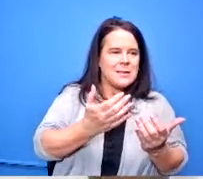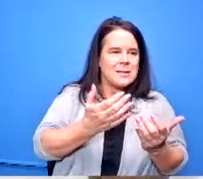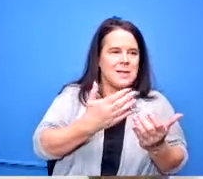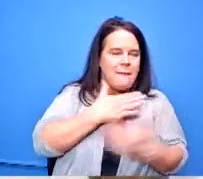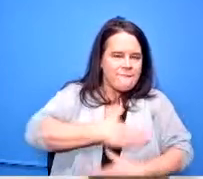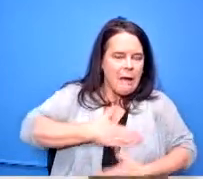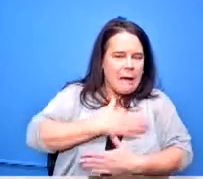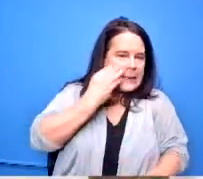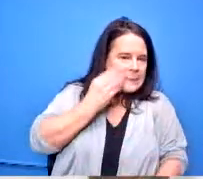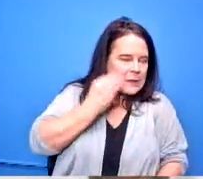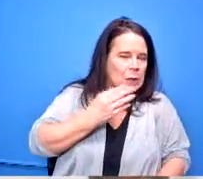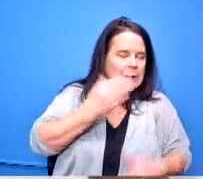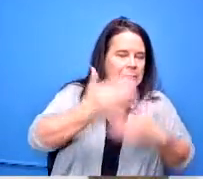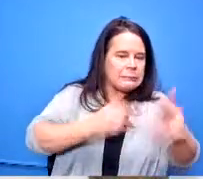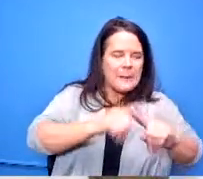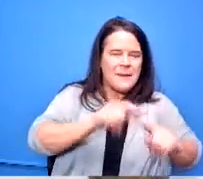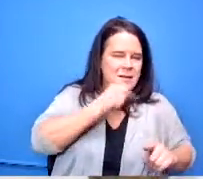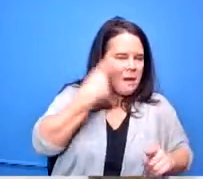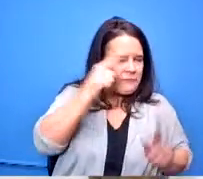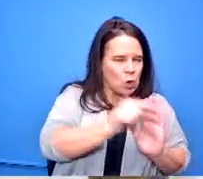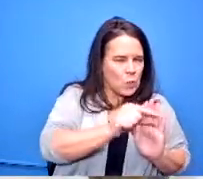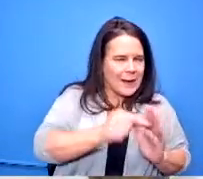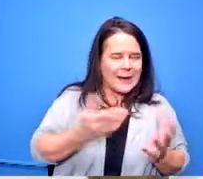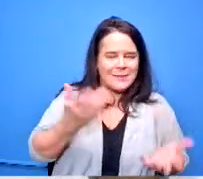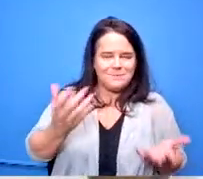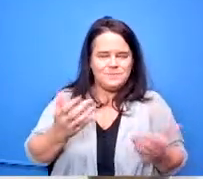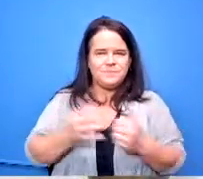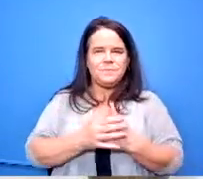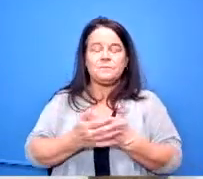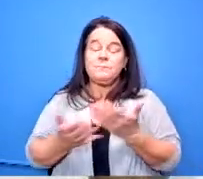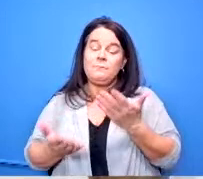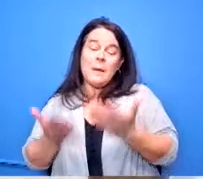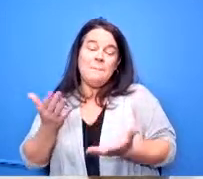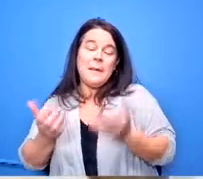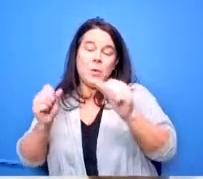to a bunch of other people but a way that we could look at possibly starting some after-school kind